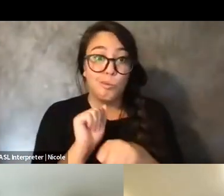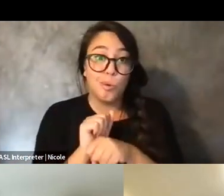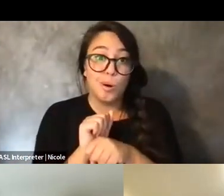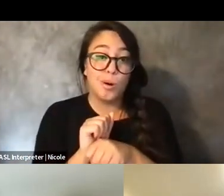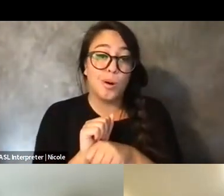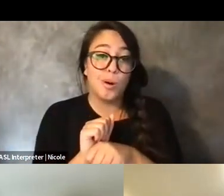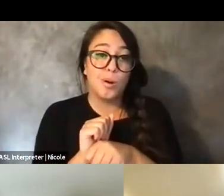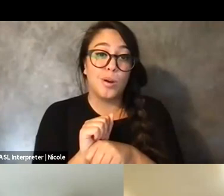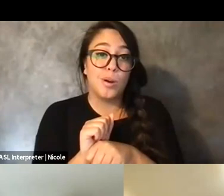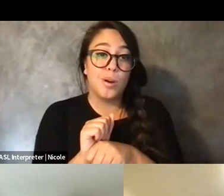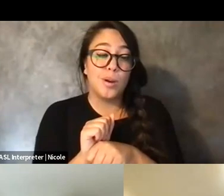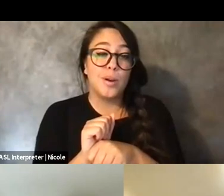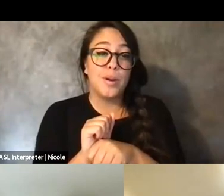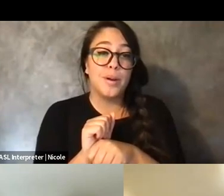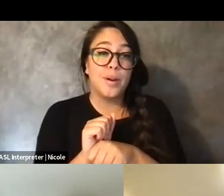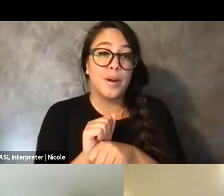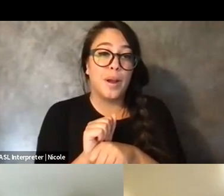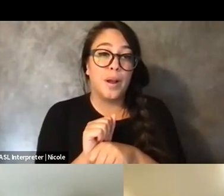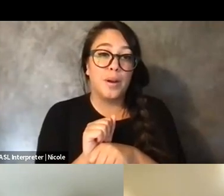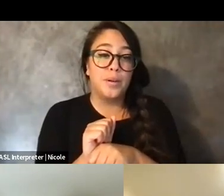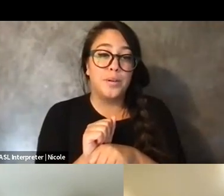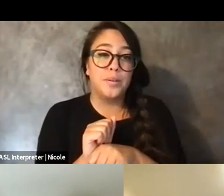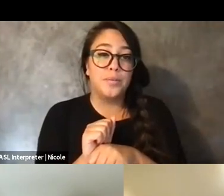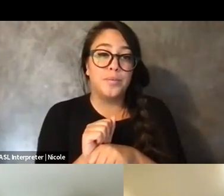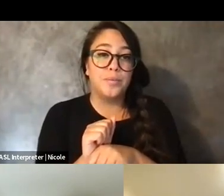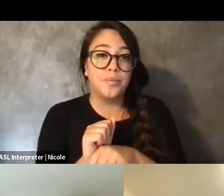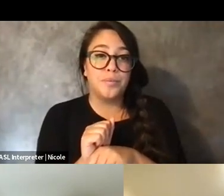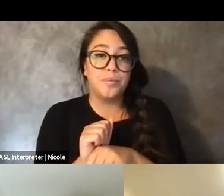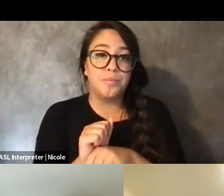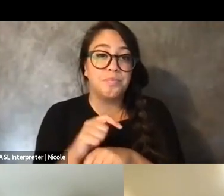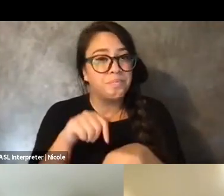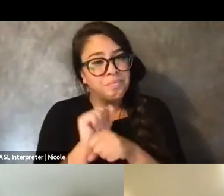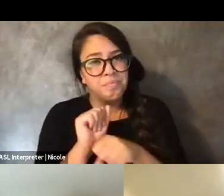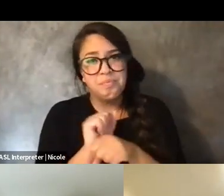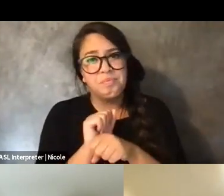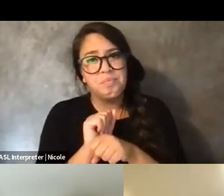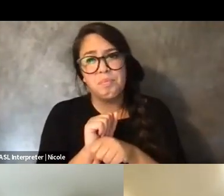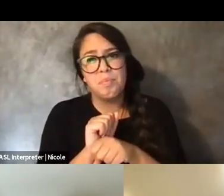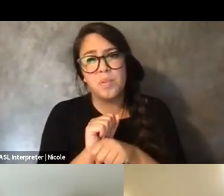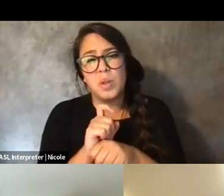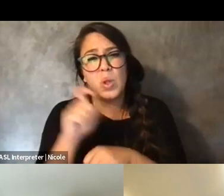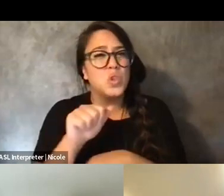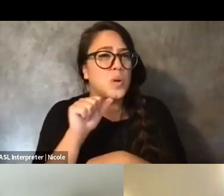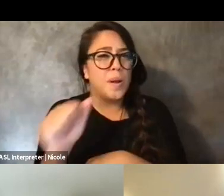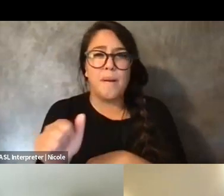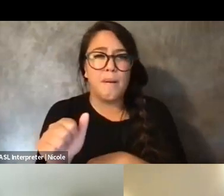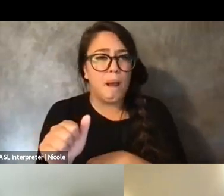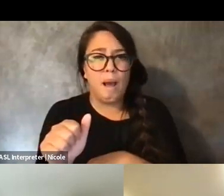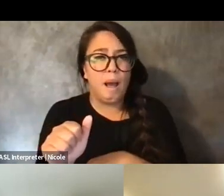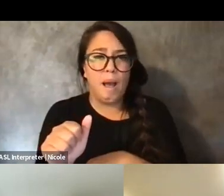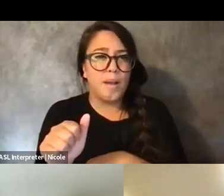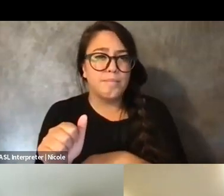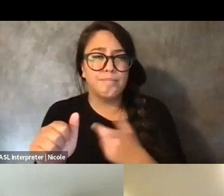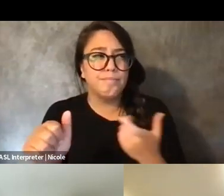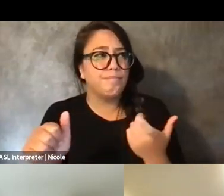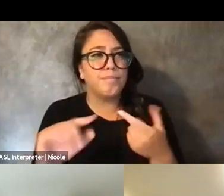this work shouldn't be at our expense and doesn't become -- shouldn't come before us.